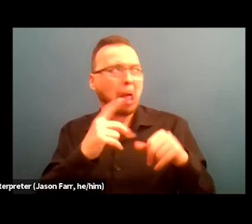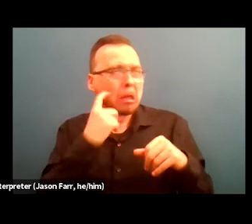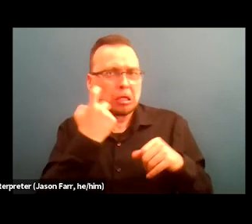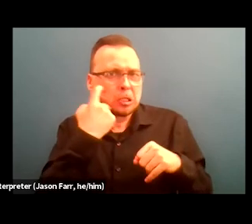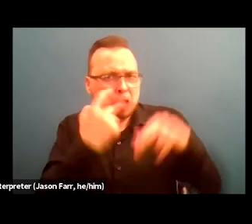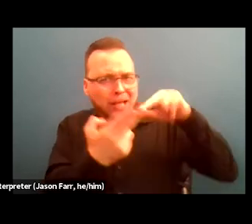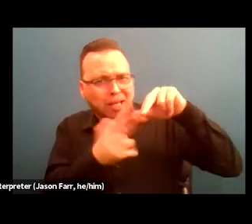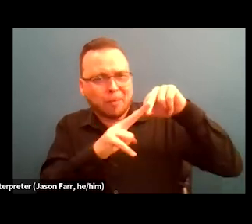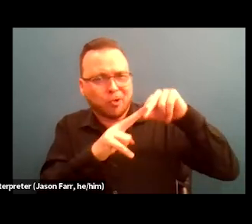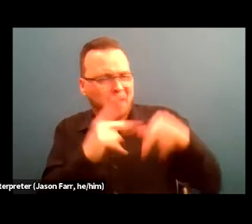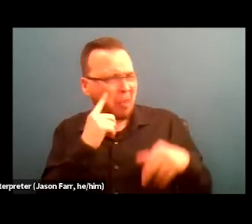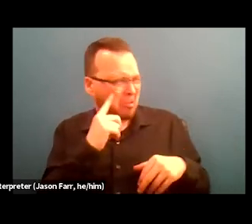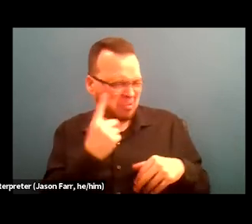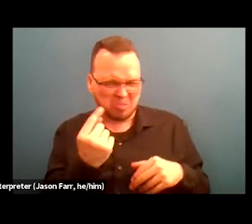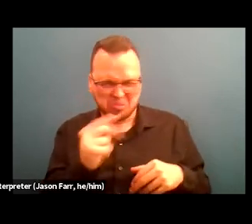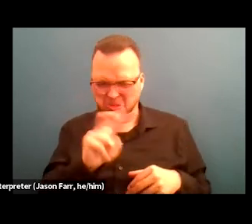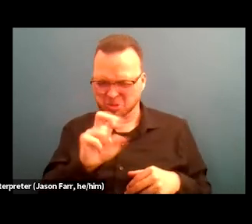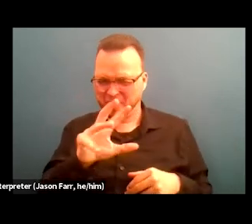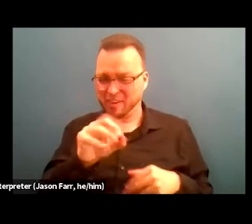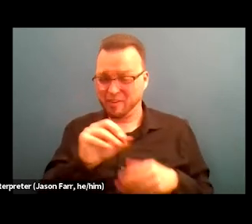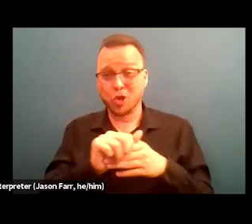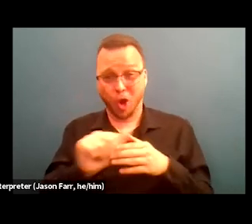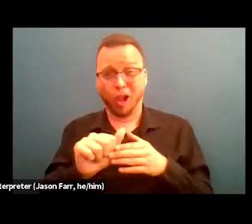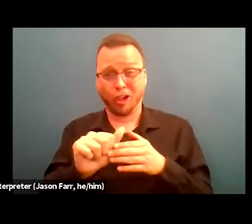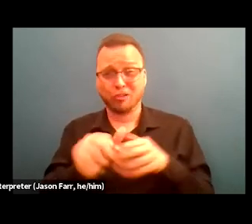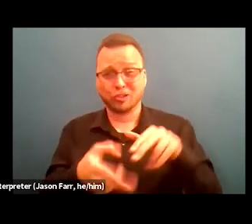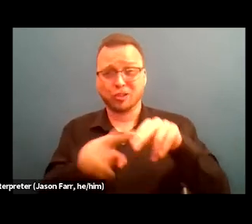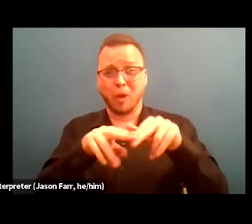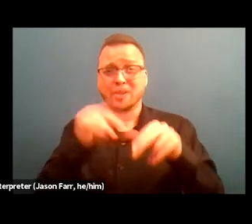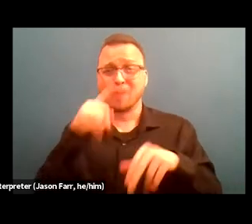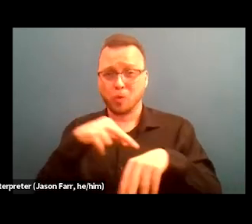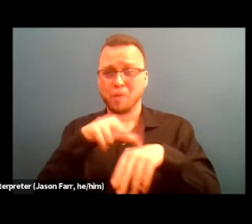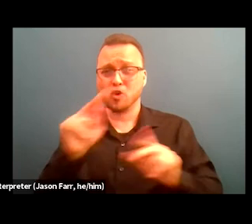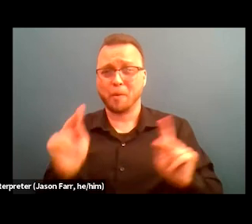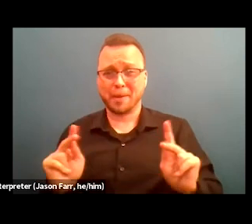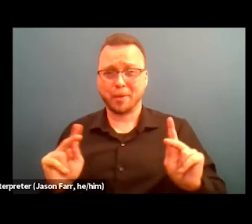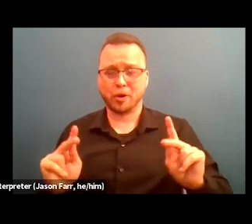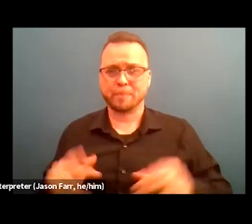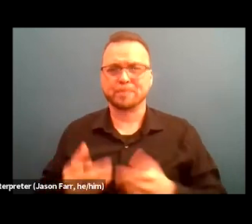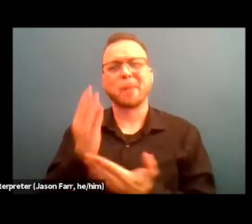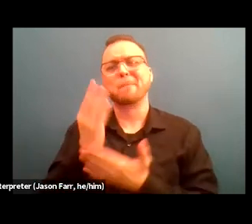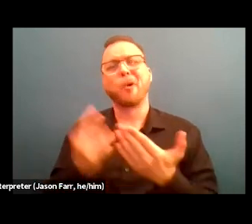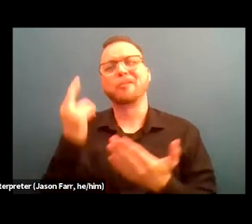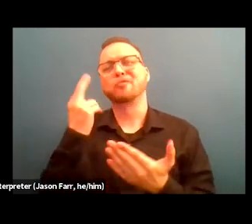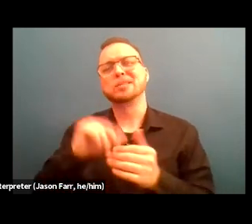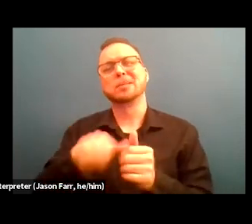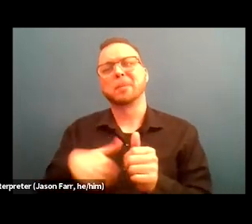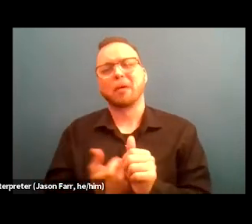but I think is like $250 bonus for referring folks, right? And part of the strategy there just thought process is one.